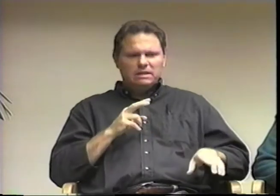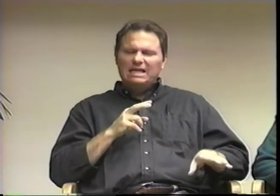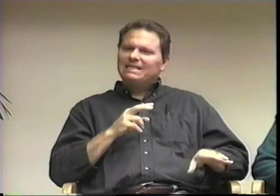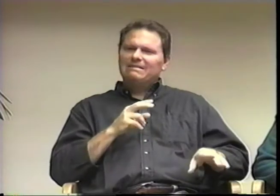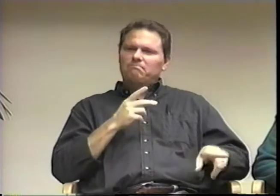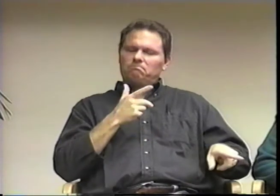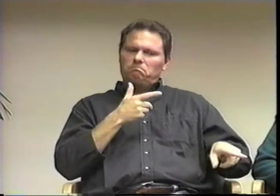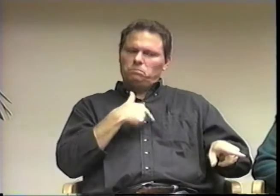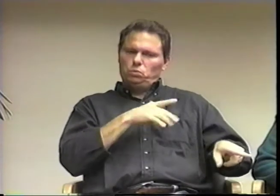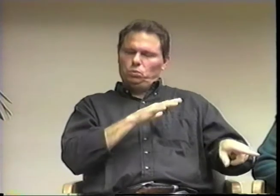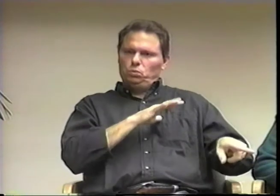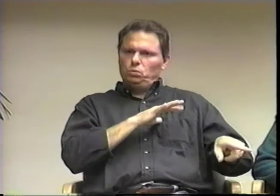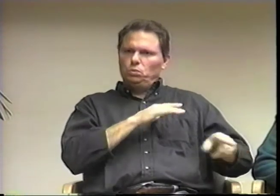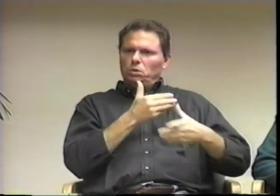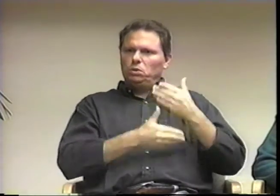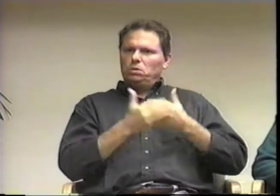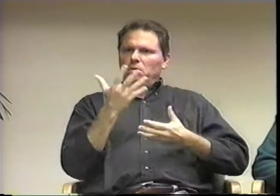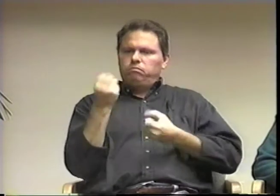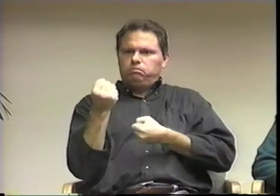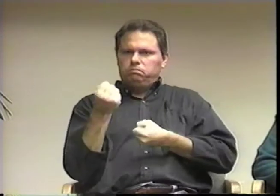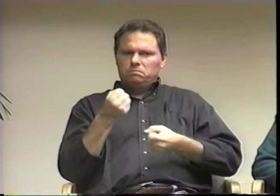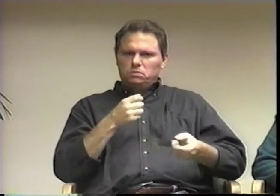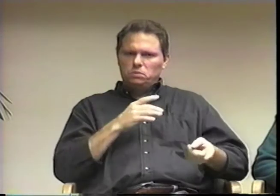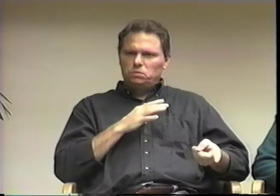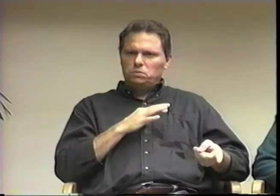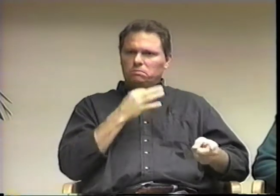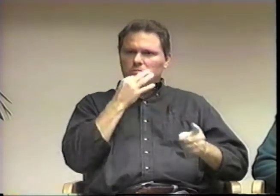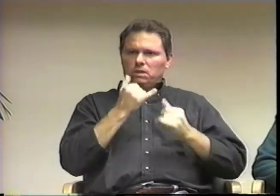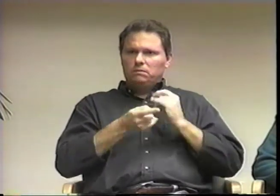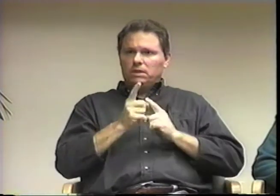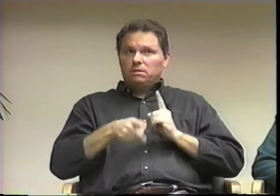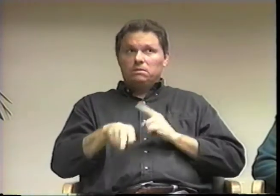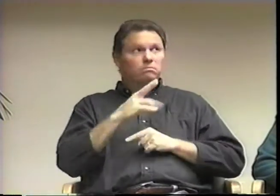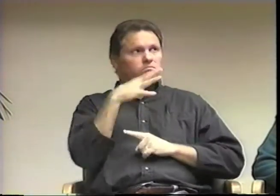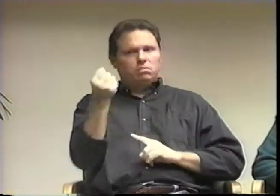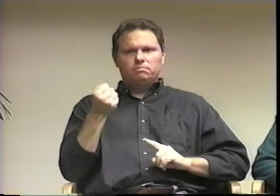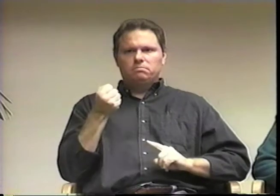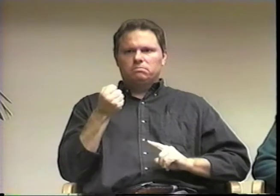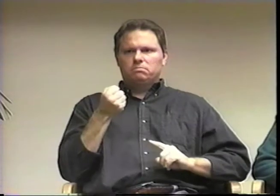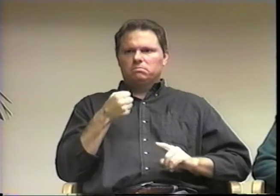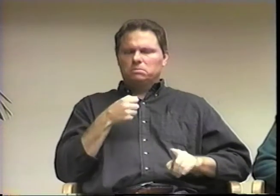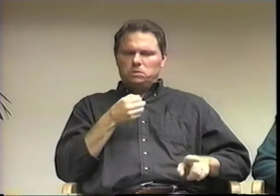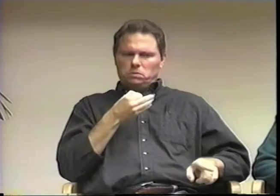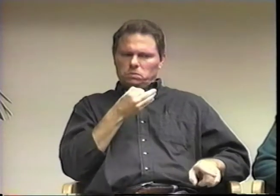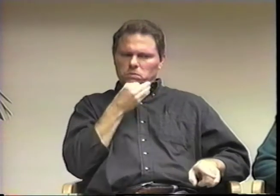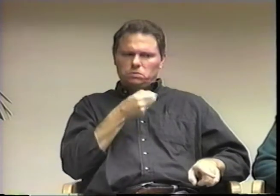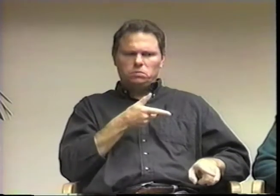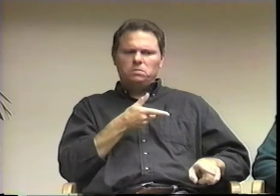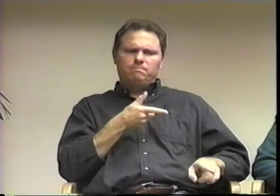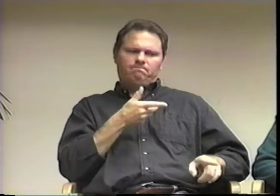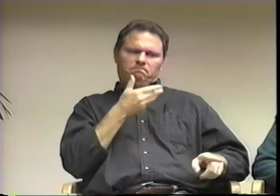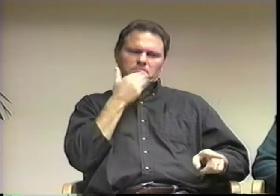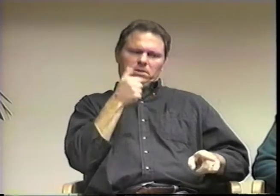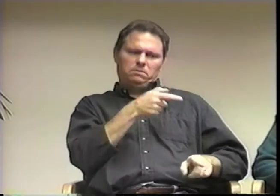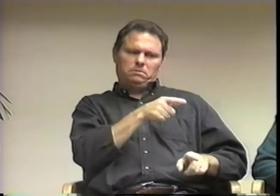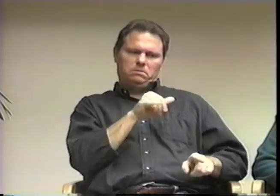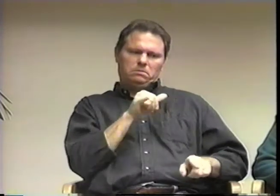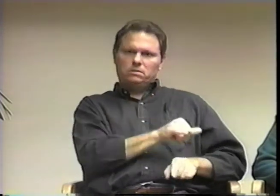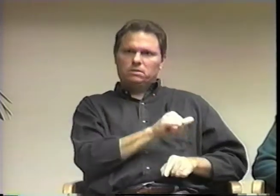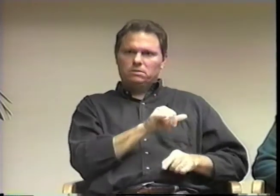Maybe defense would be better. I felt that I was quick enough to be on defense,